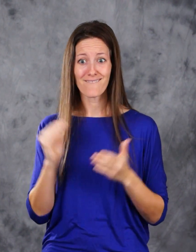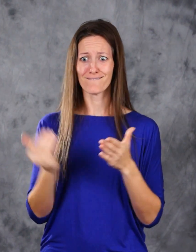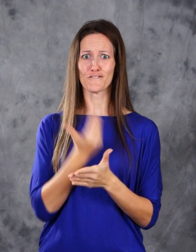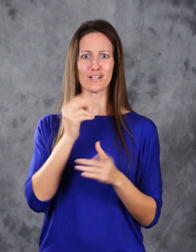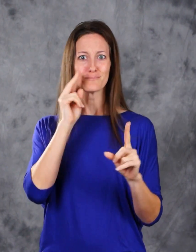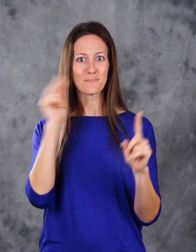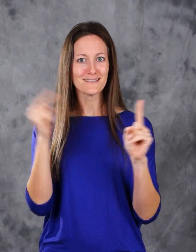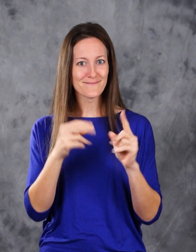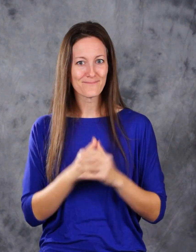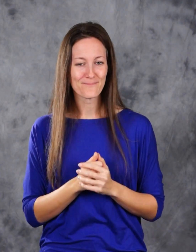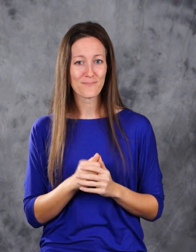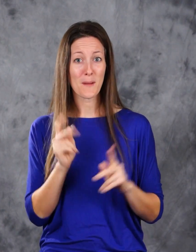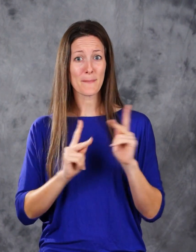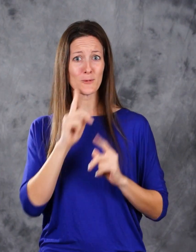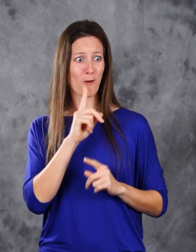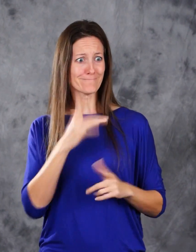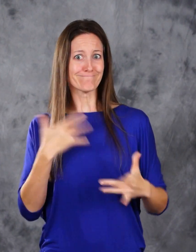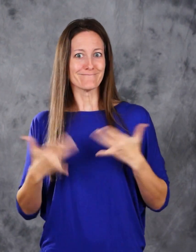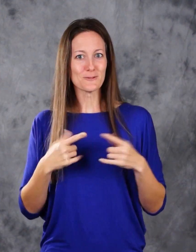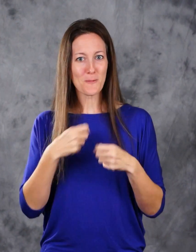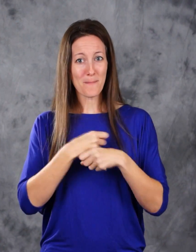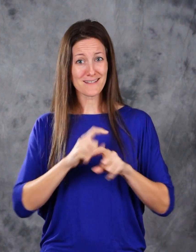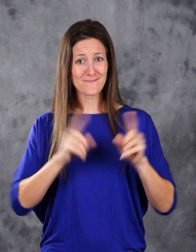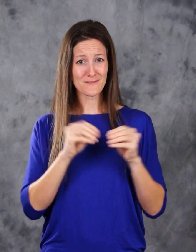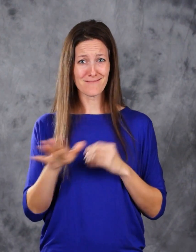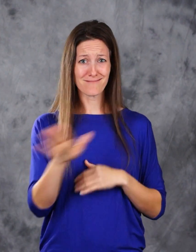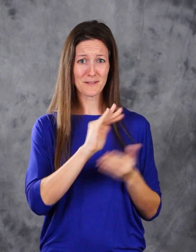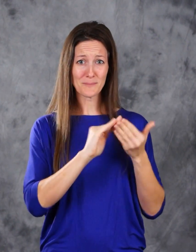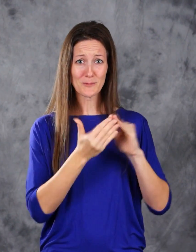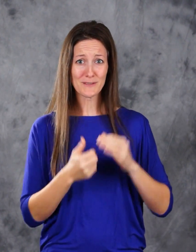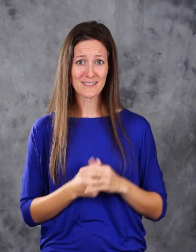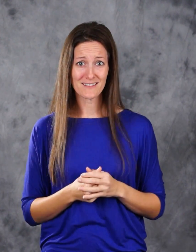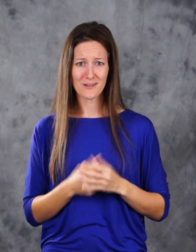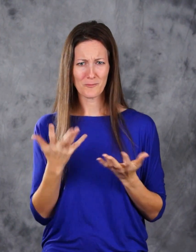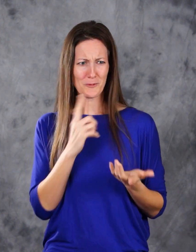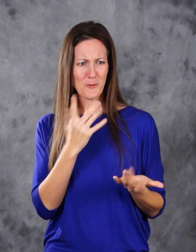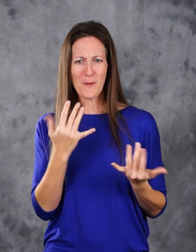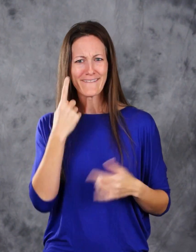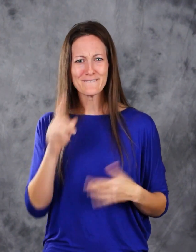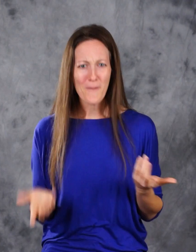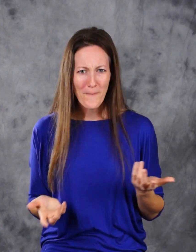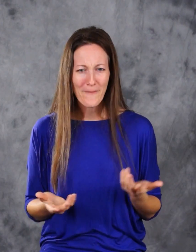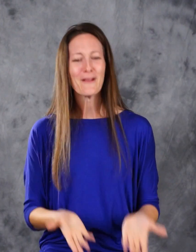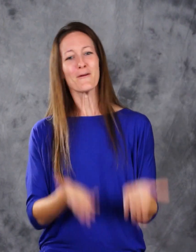Fresh perspectives from people who are excited about making a difference in their community. So what are you waiting for?